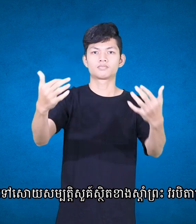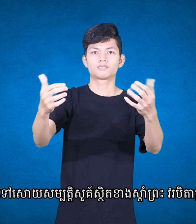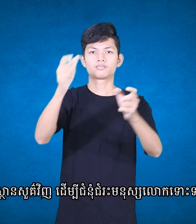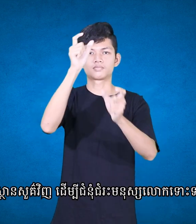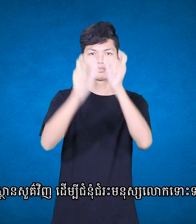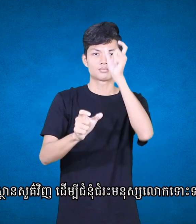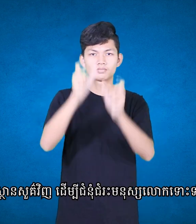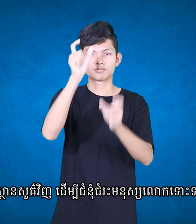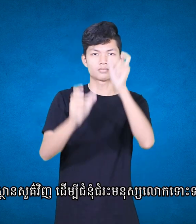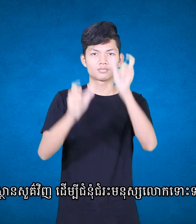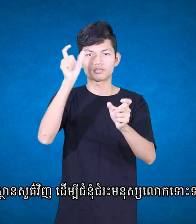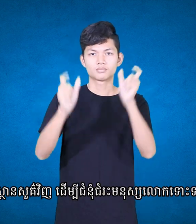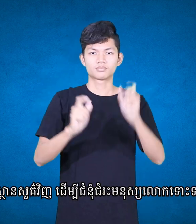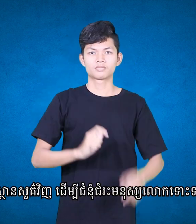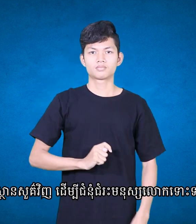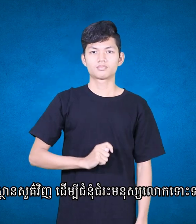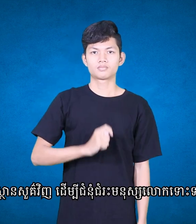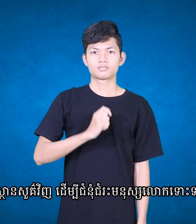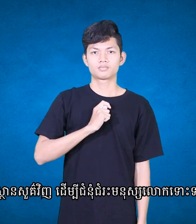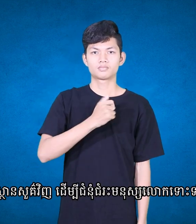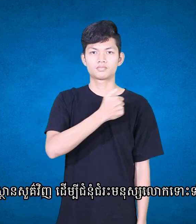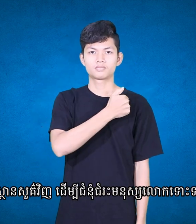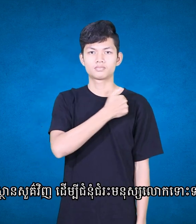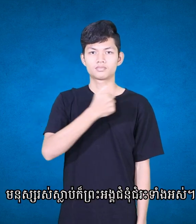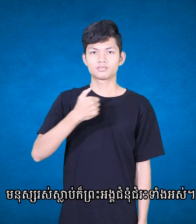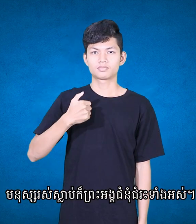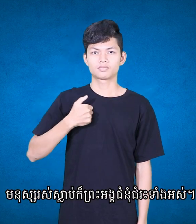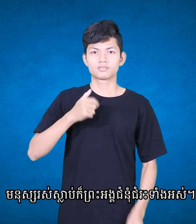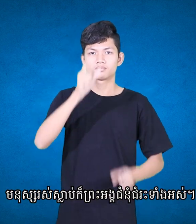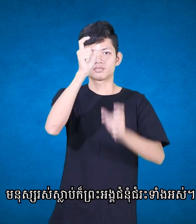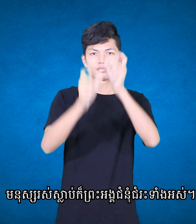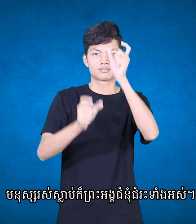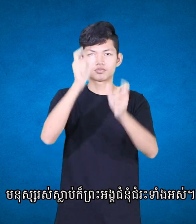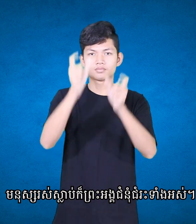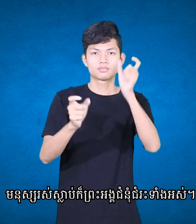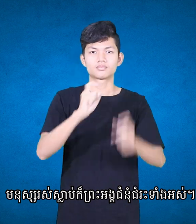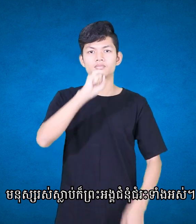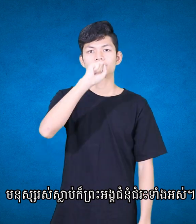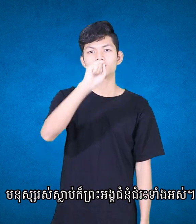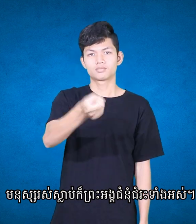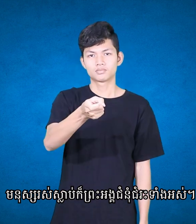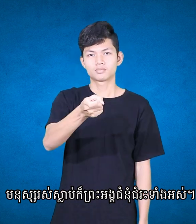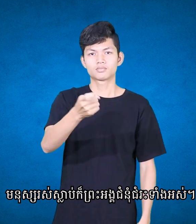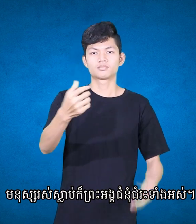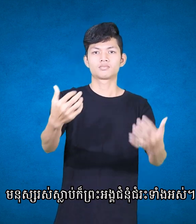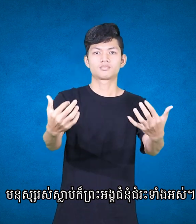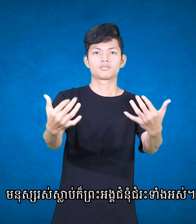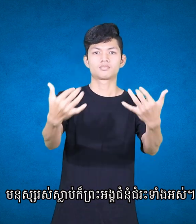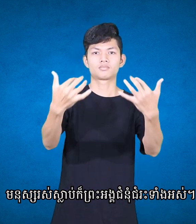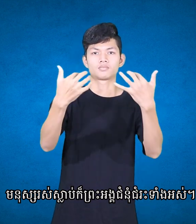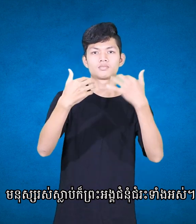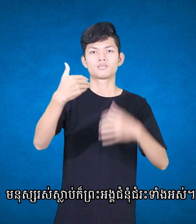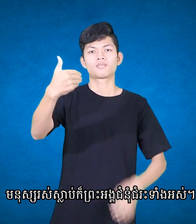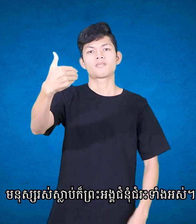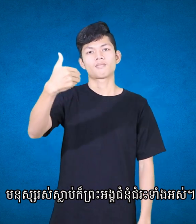From there he will come to judge the living and the dead.